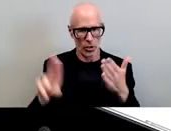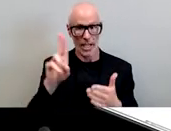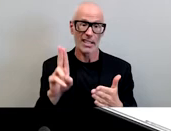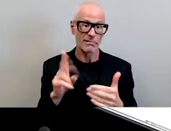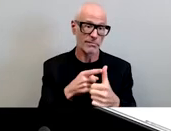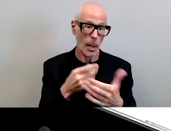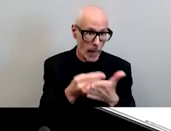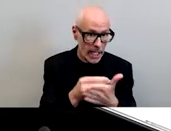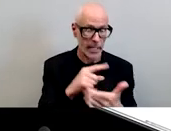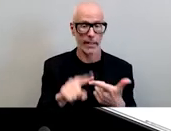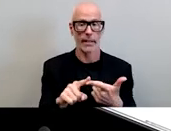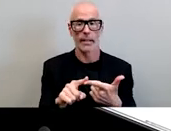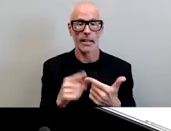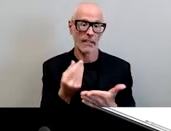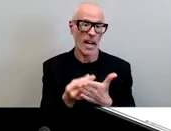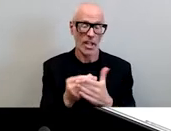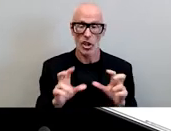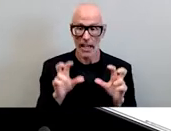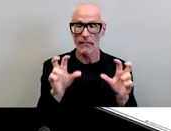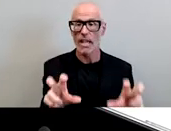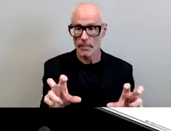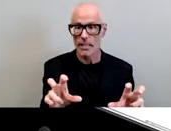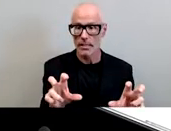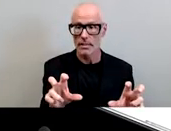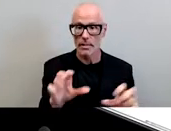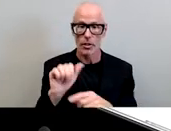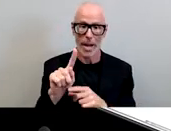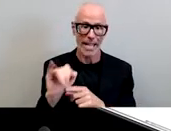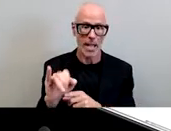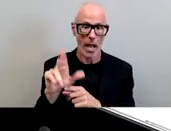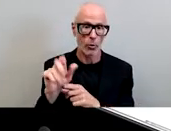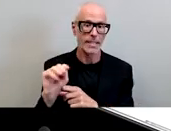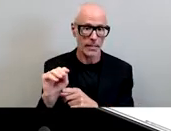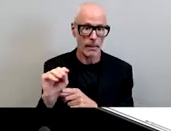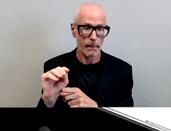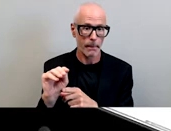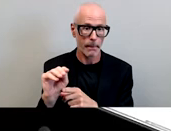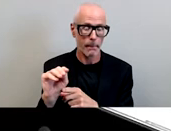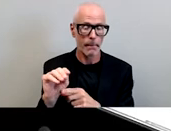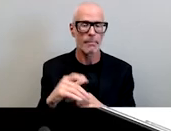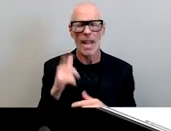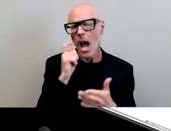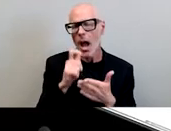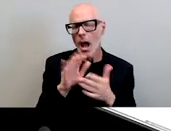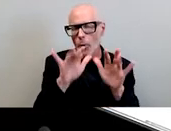it takes financial investments into anti-racism um i wrote a piece i mentioned to you there were